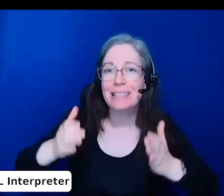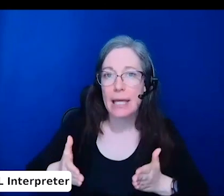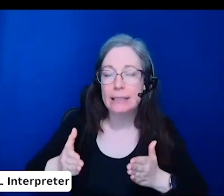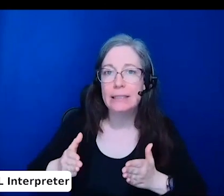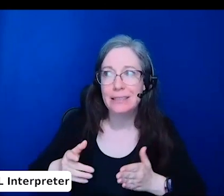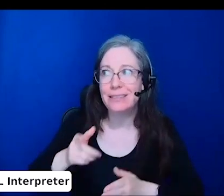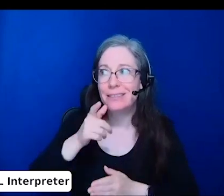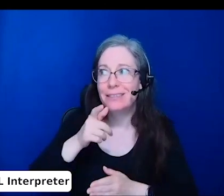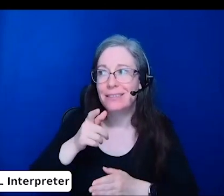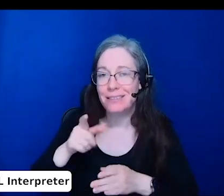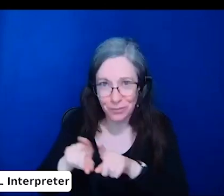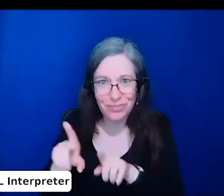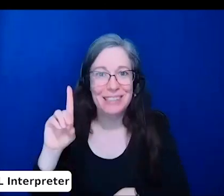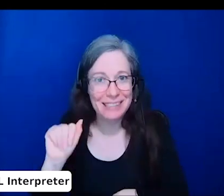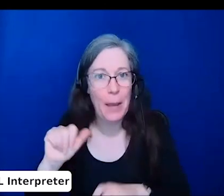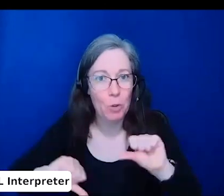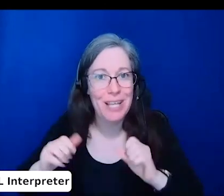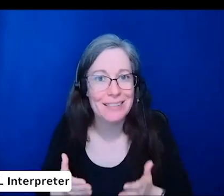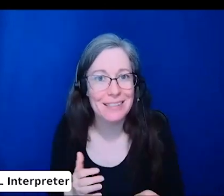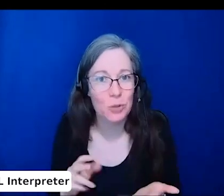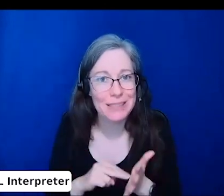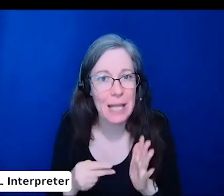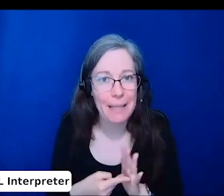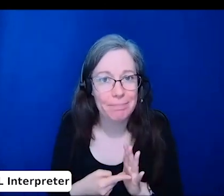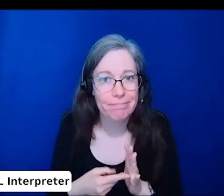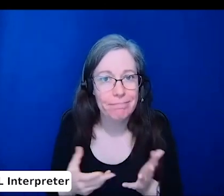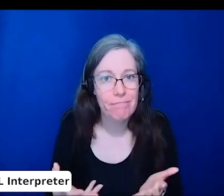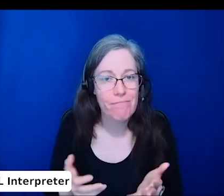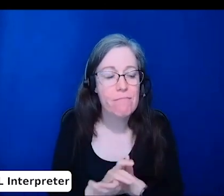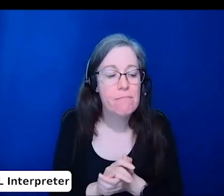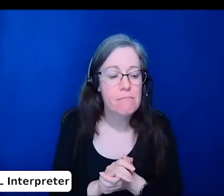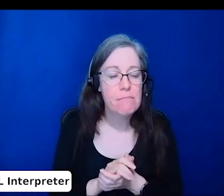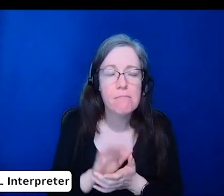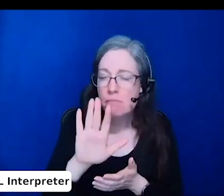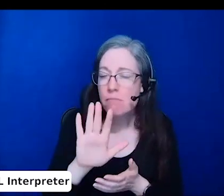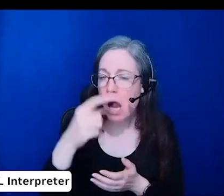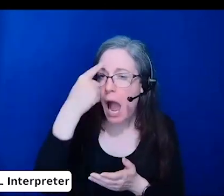I think it may take some time to get up to speed